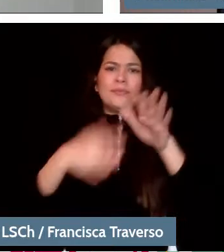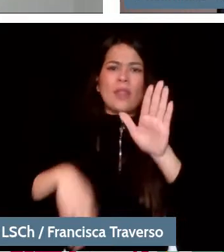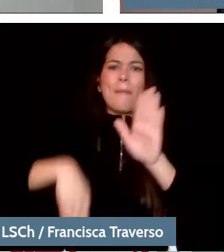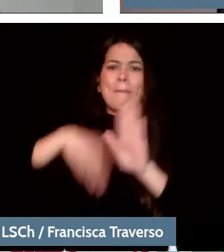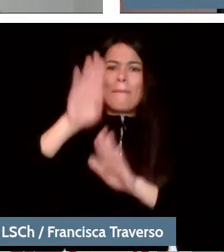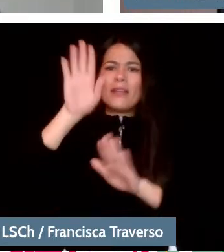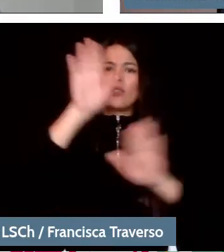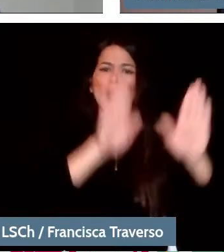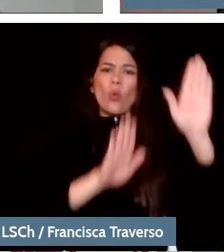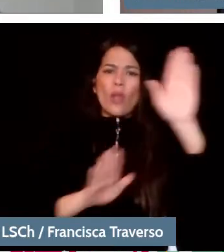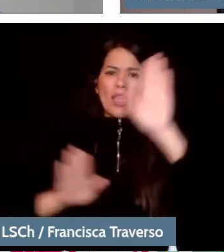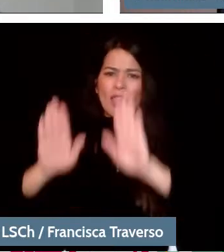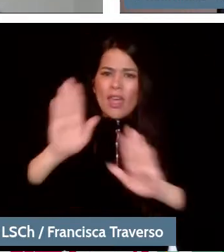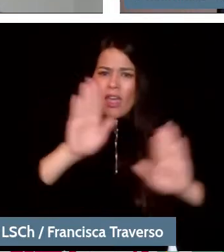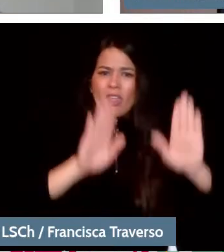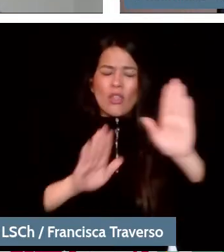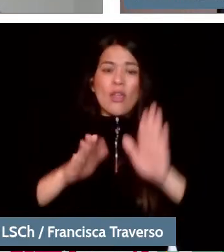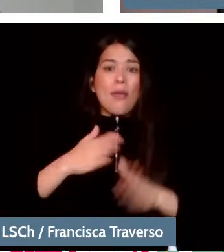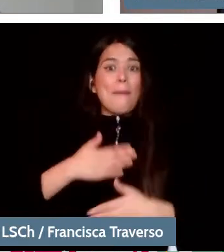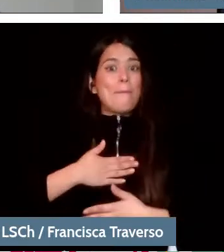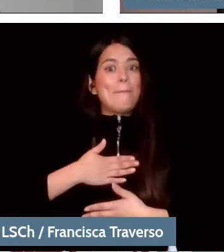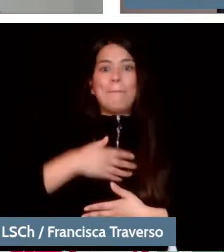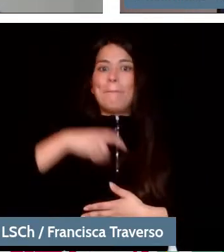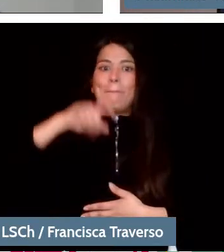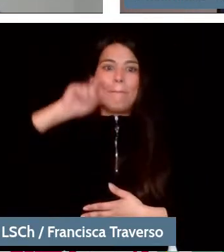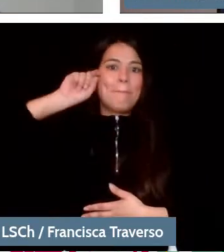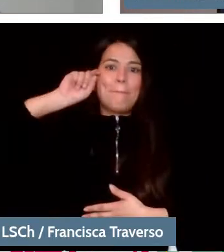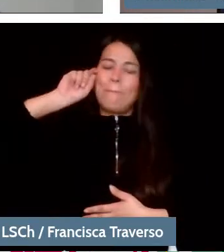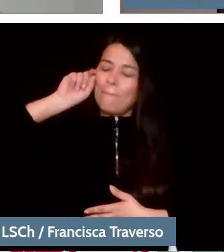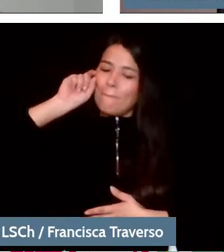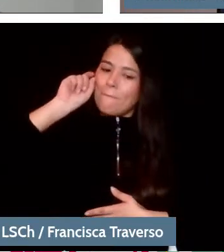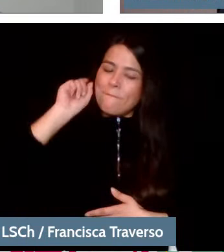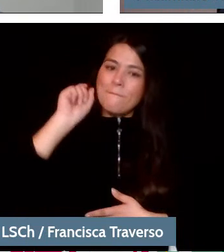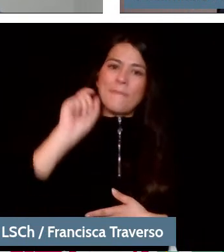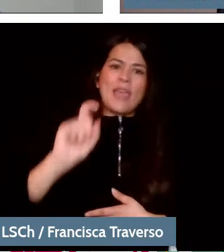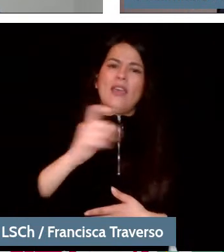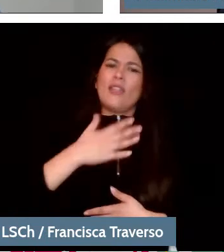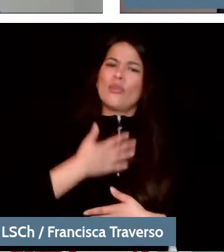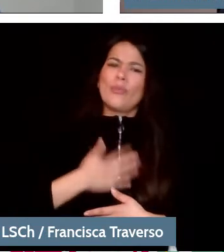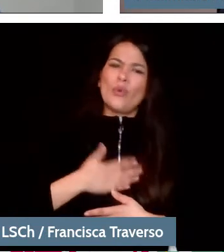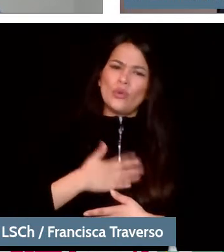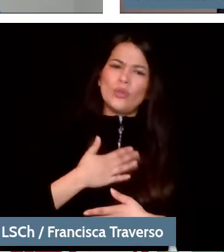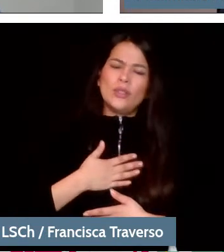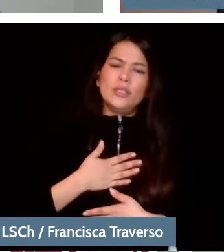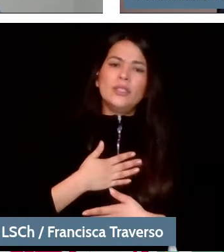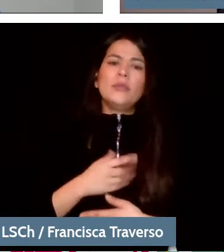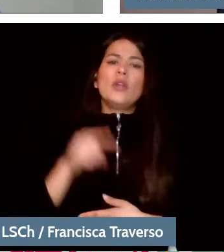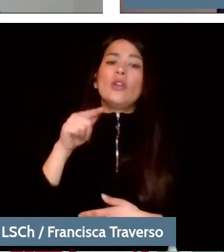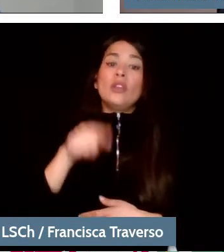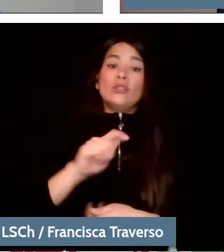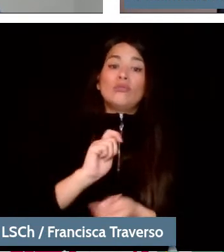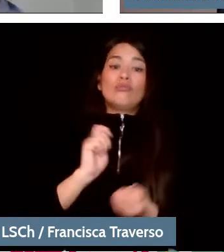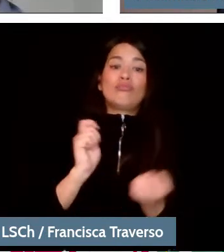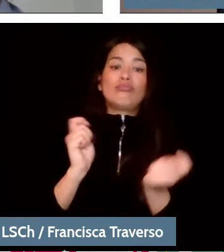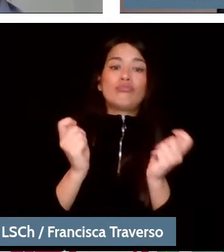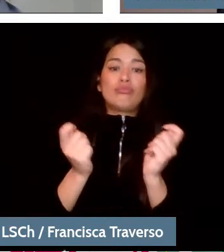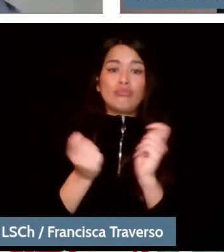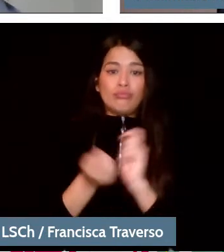and, naturally, I loved it. But that too has been changing. But more than that, which bothers me less,